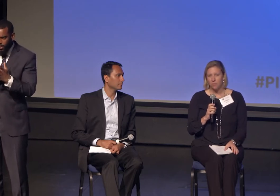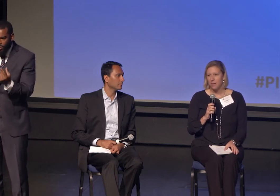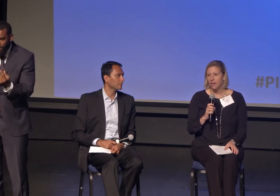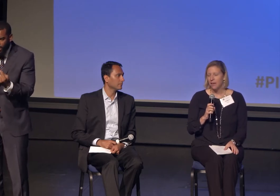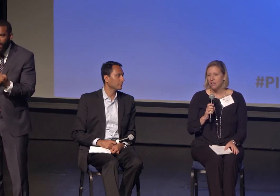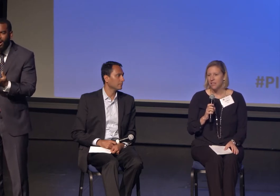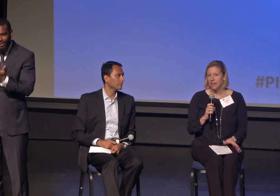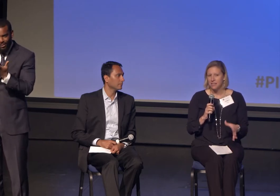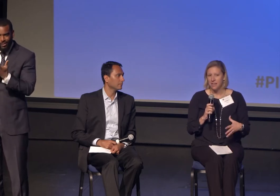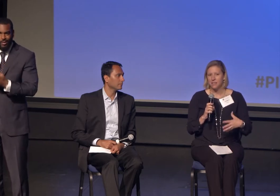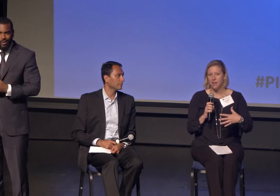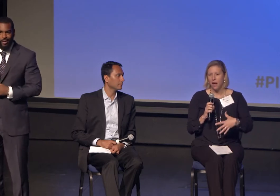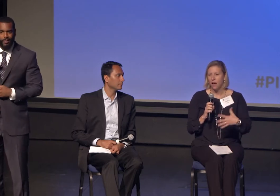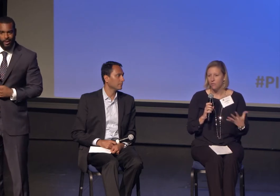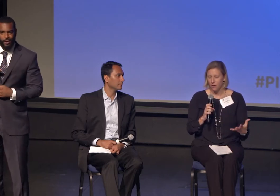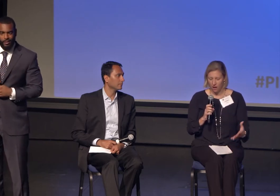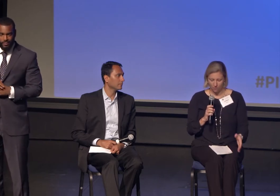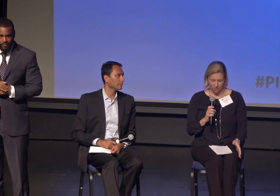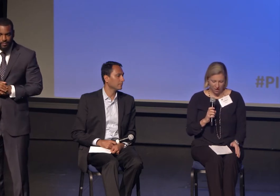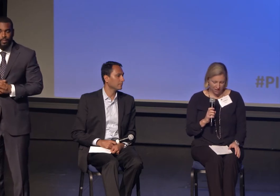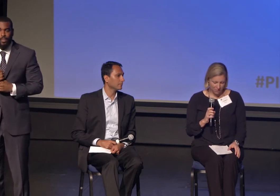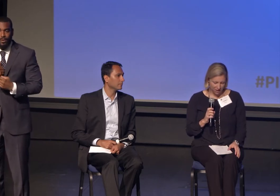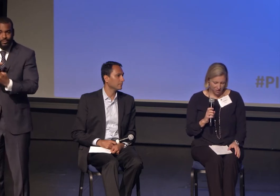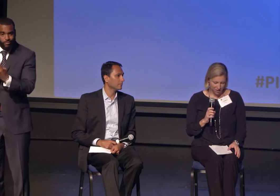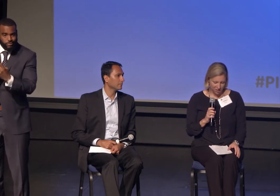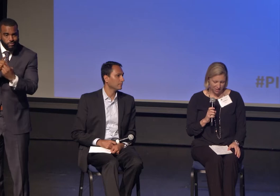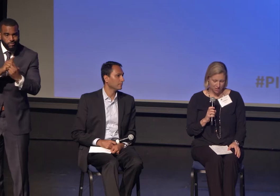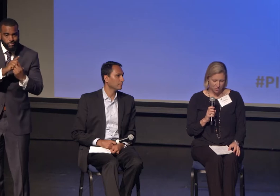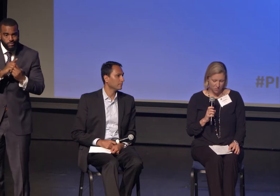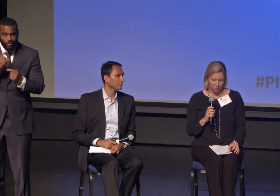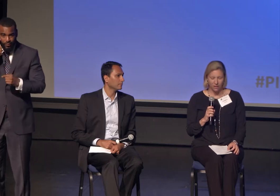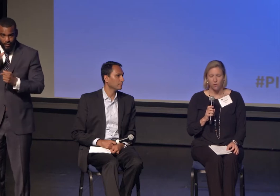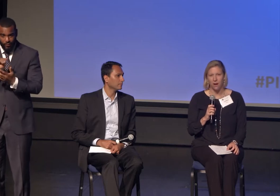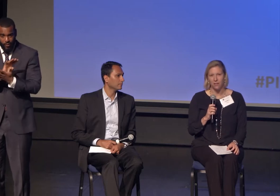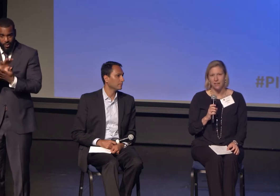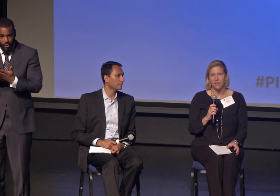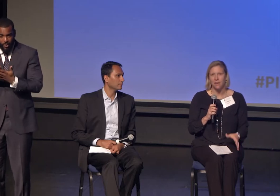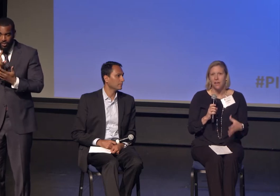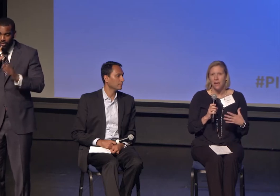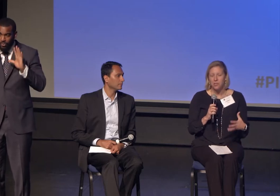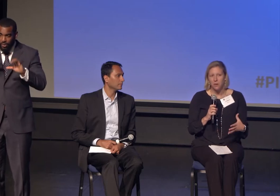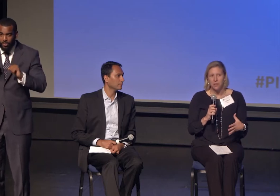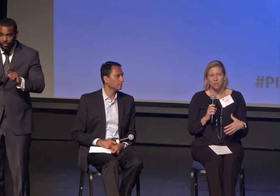to get a sense of various faith traditions. This was a really grounding experience for me